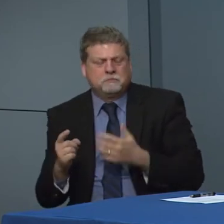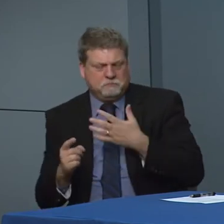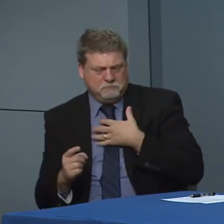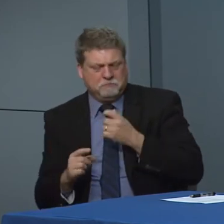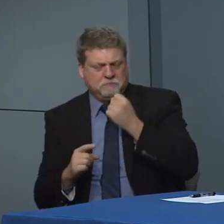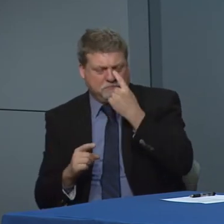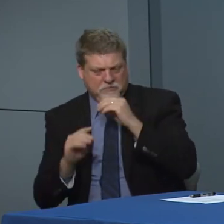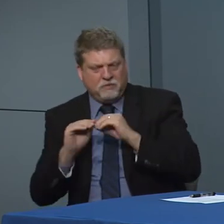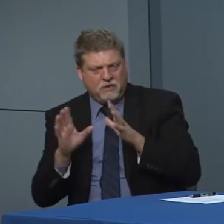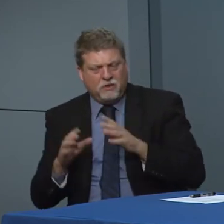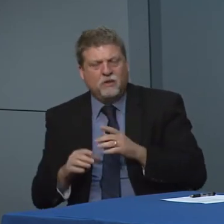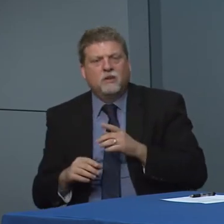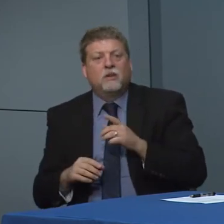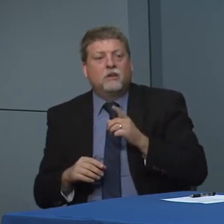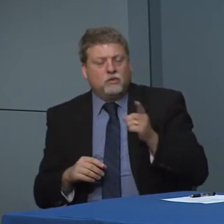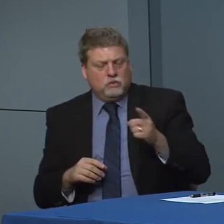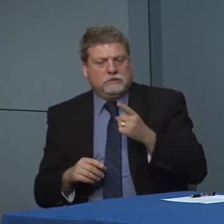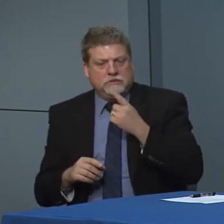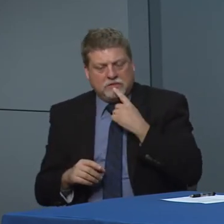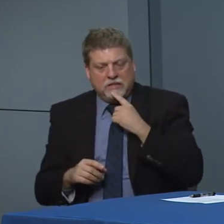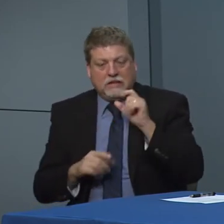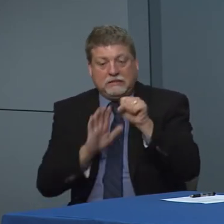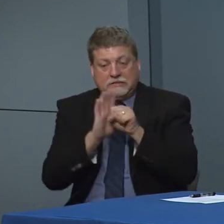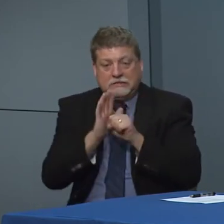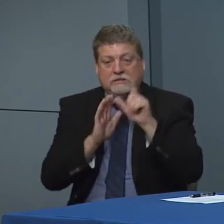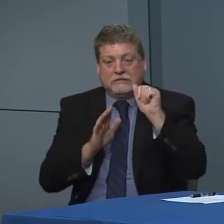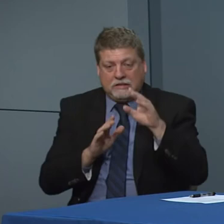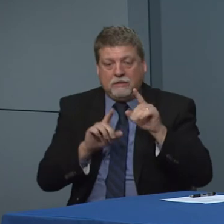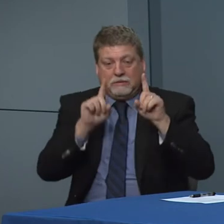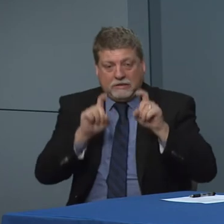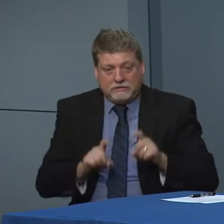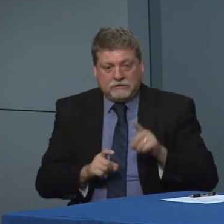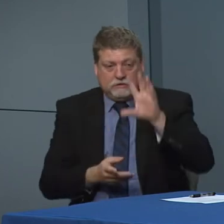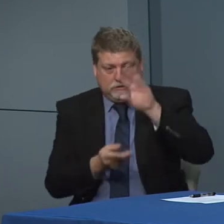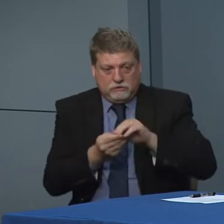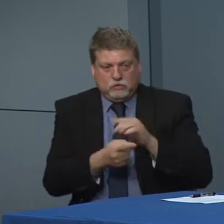that there are 10 other testing through private labs are those